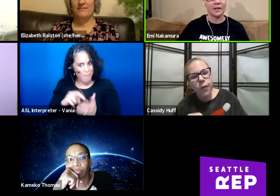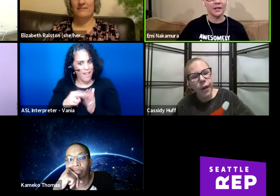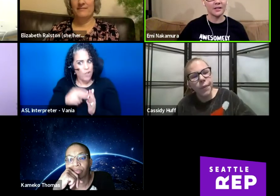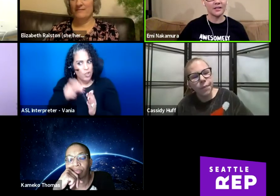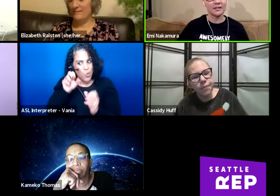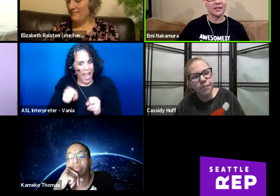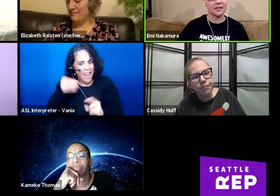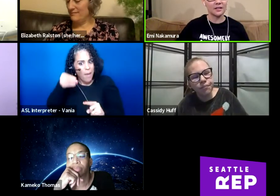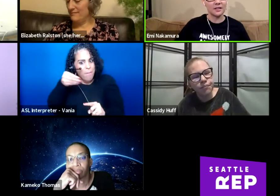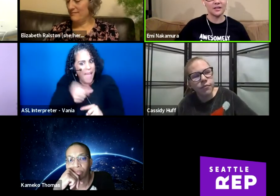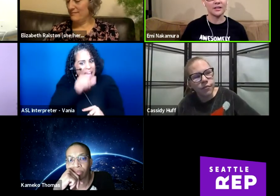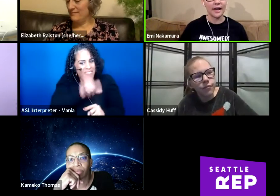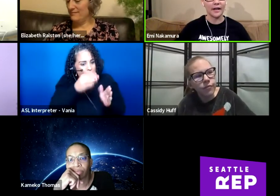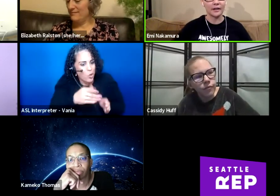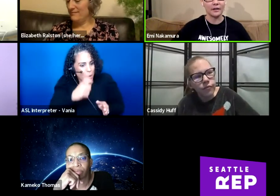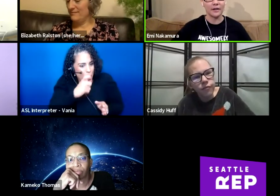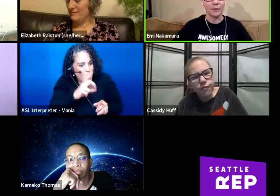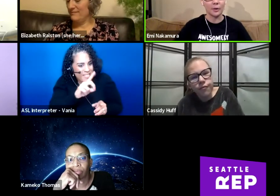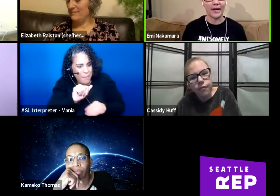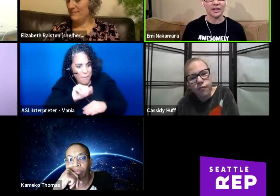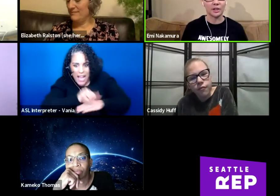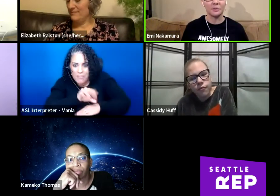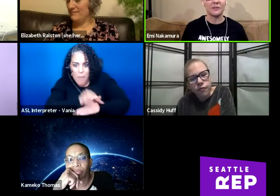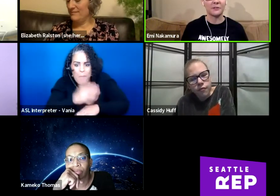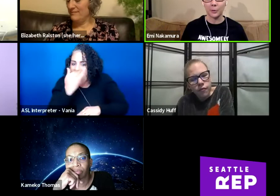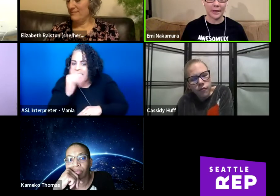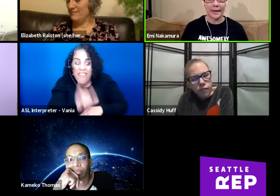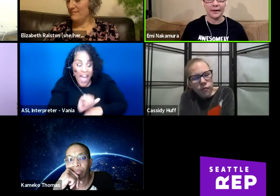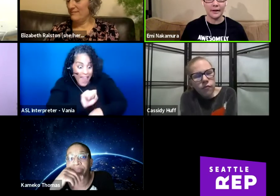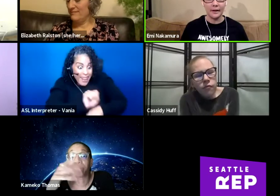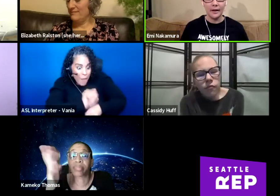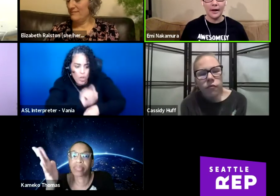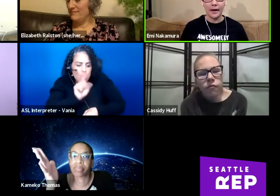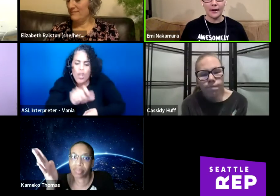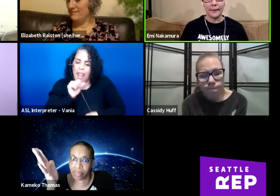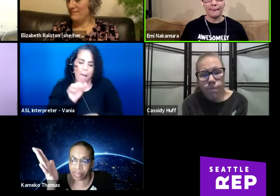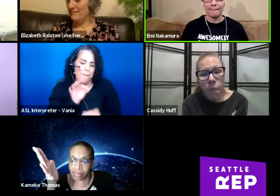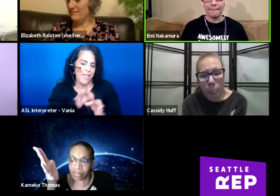because this is not labor that should be free, and.